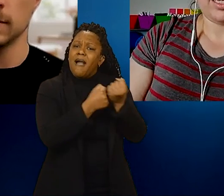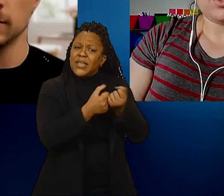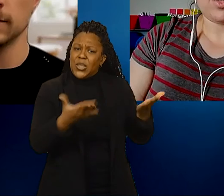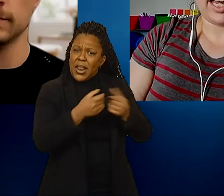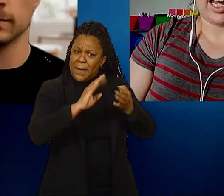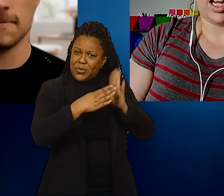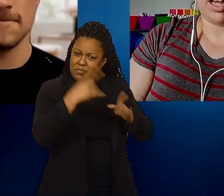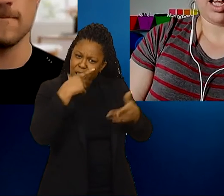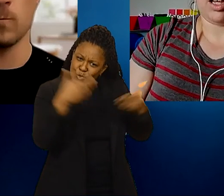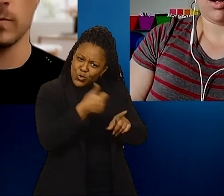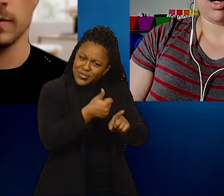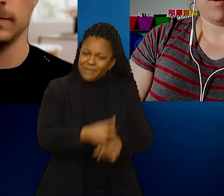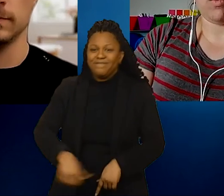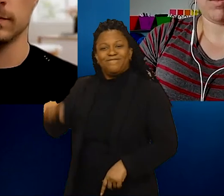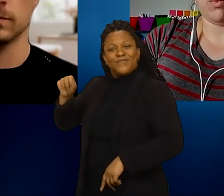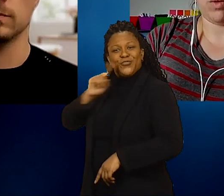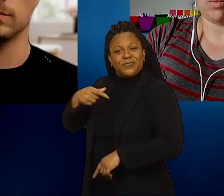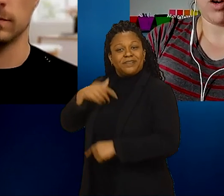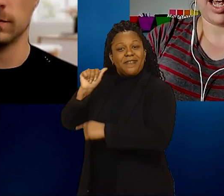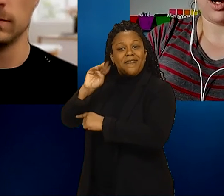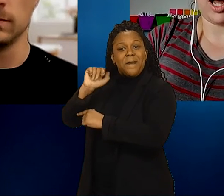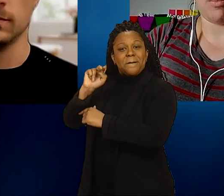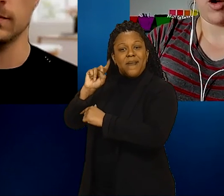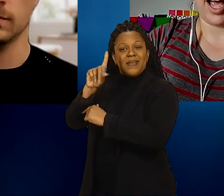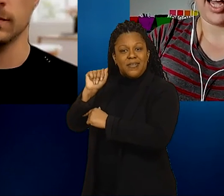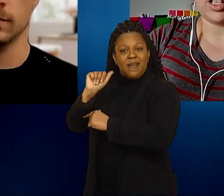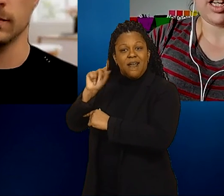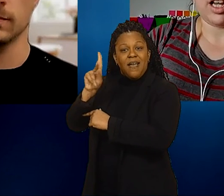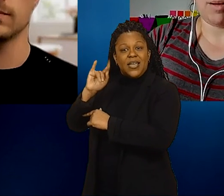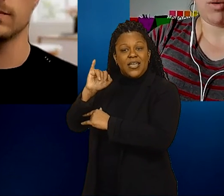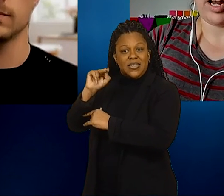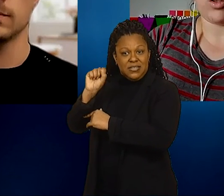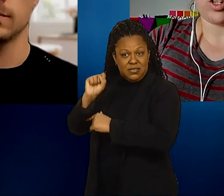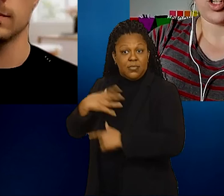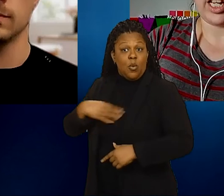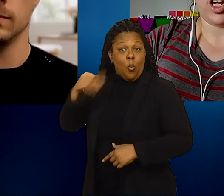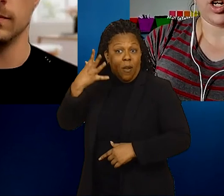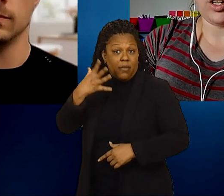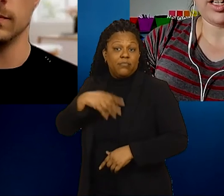I am a white woman with brown hair and brown eyes. My pronouns are she/her.